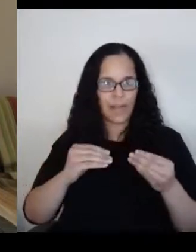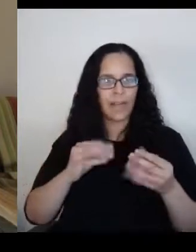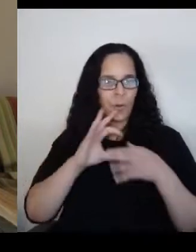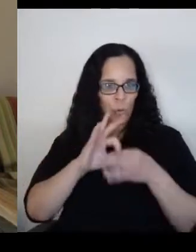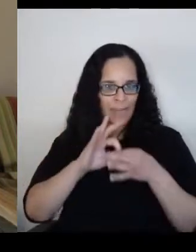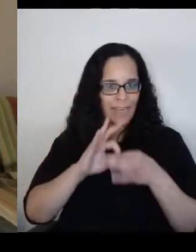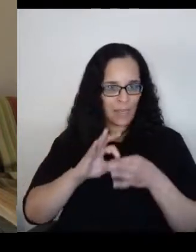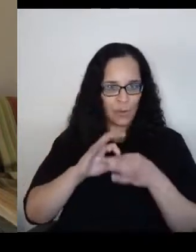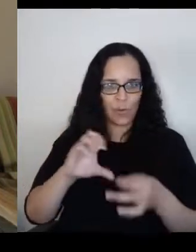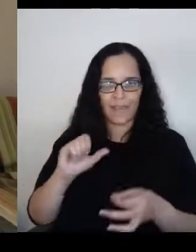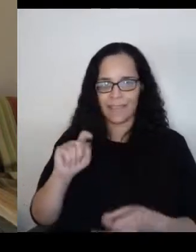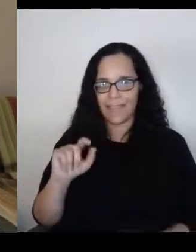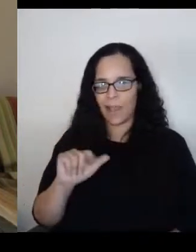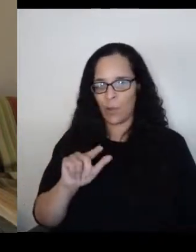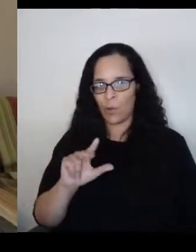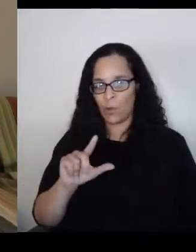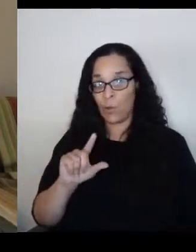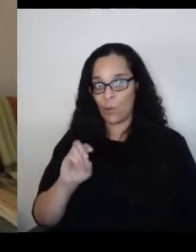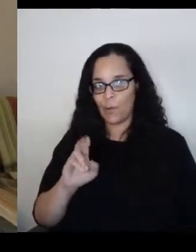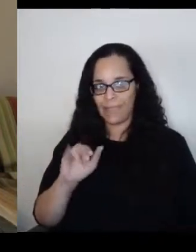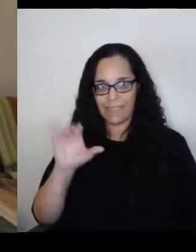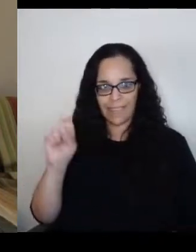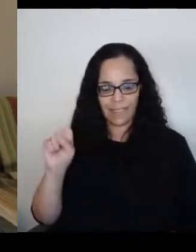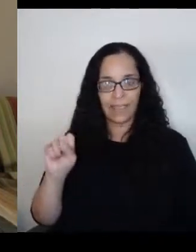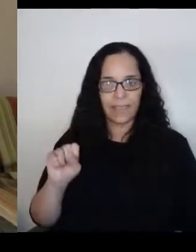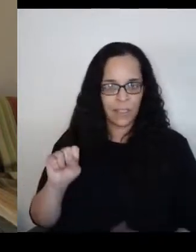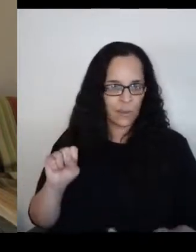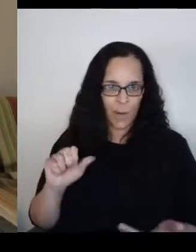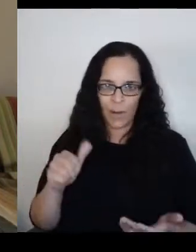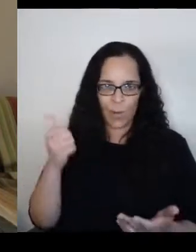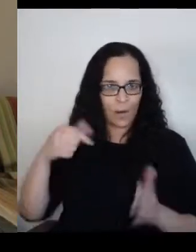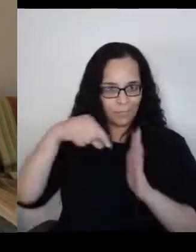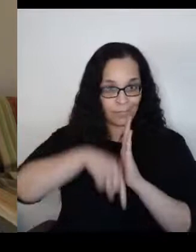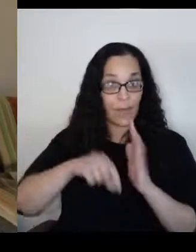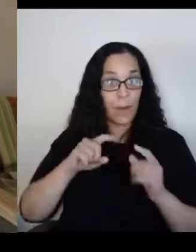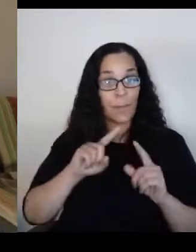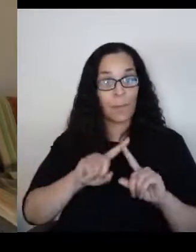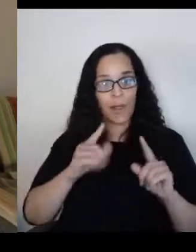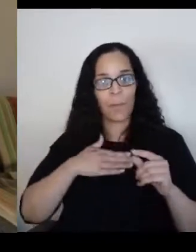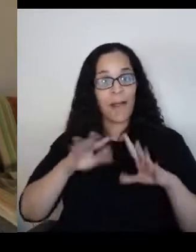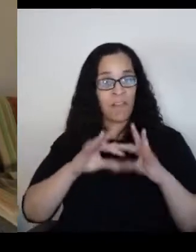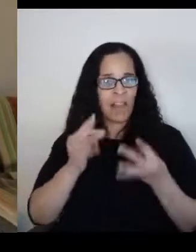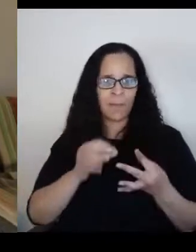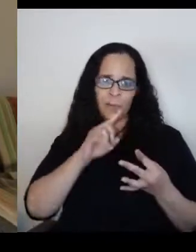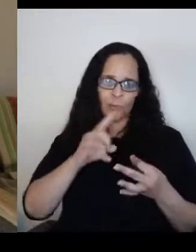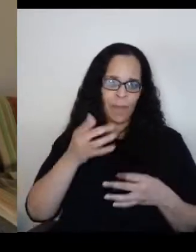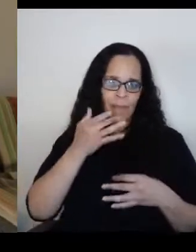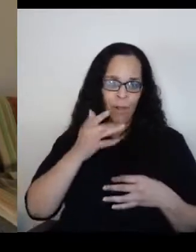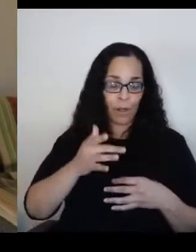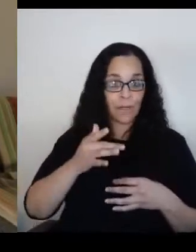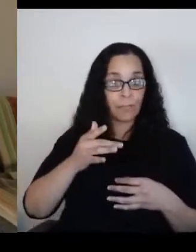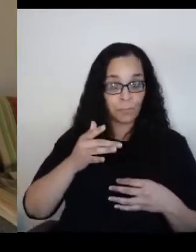But my luck, my family was very fortunate in being assigned